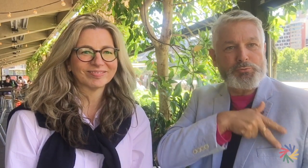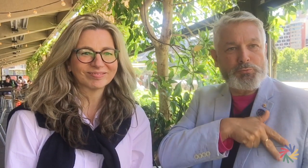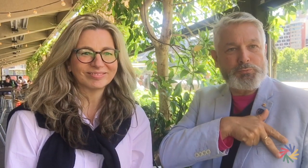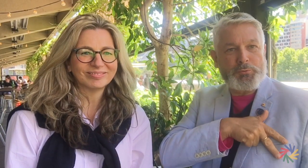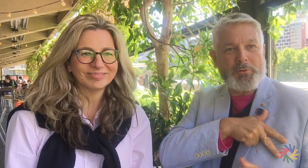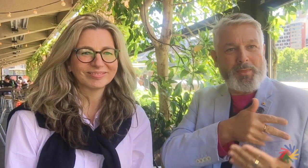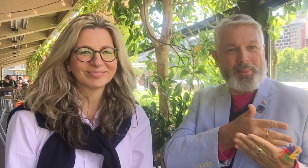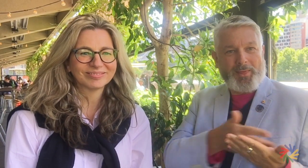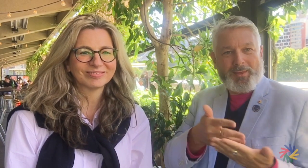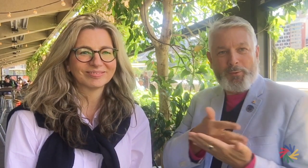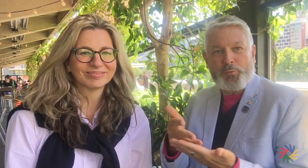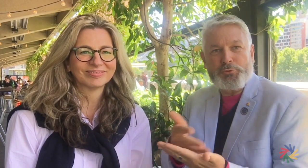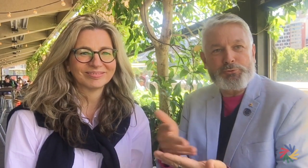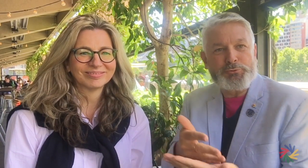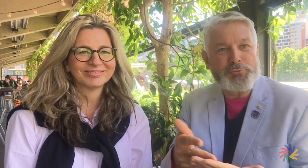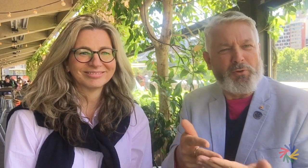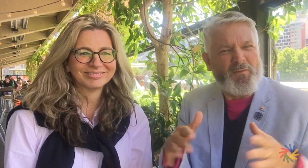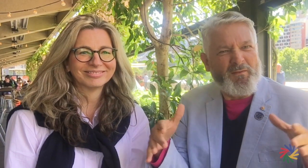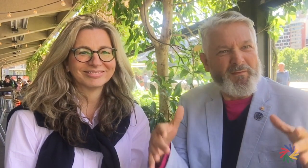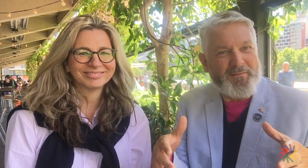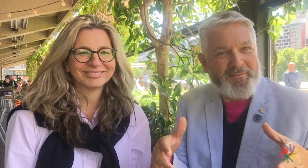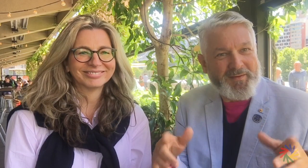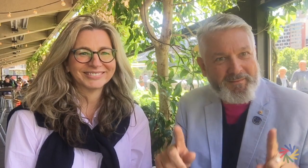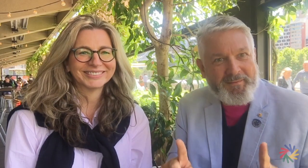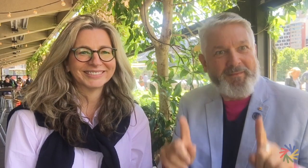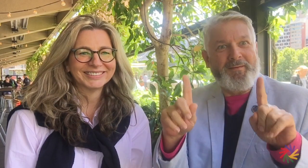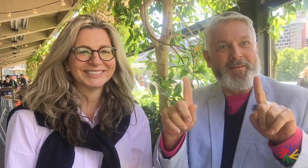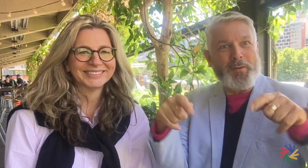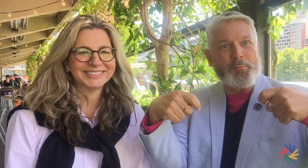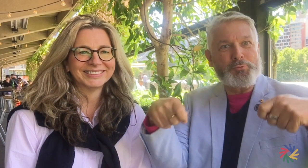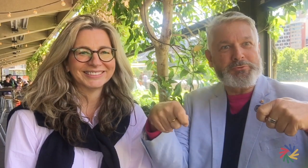the place of deaf people in society whereas Rebecca‘s work is in deaf sports.